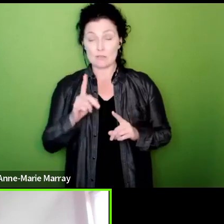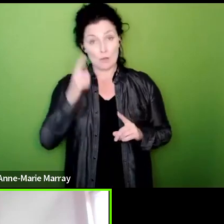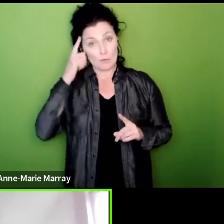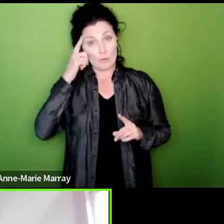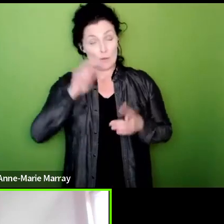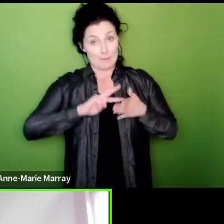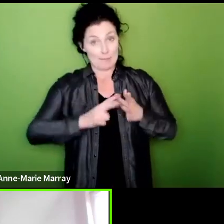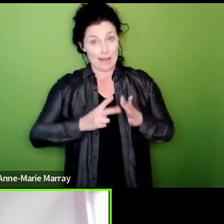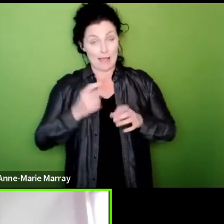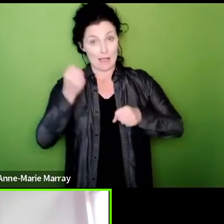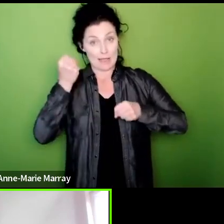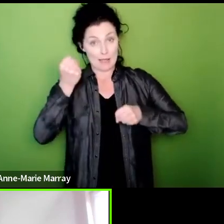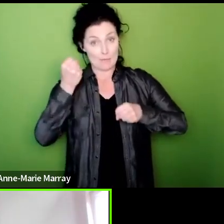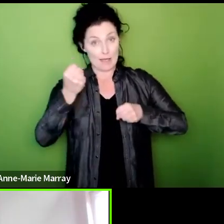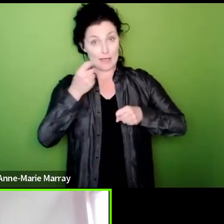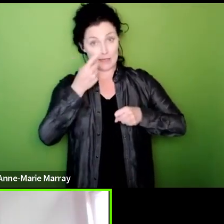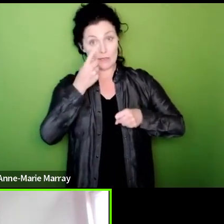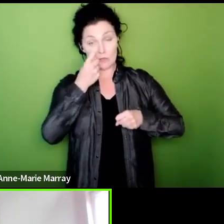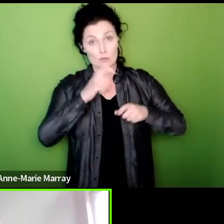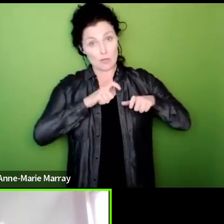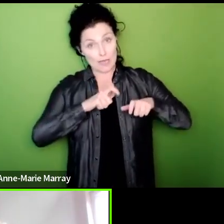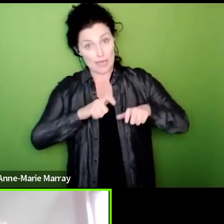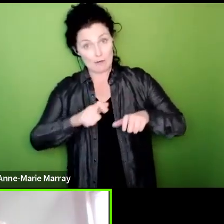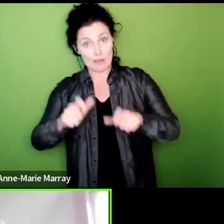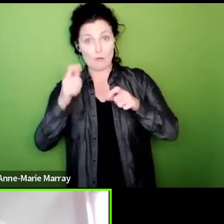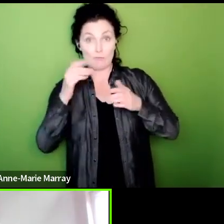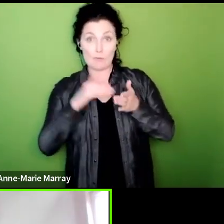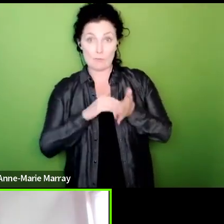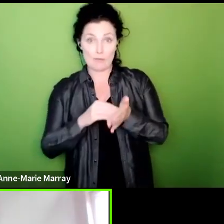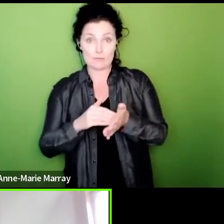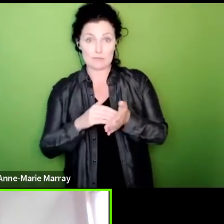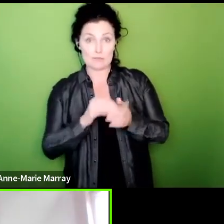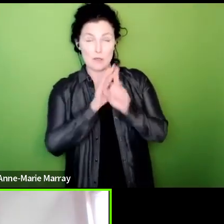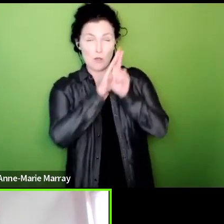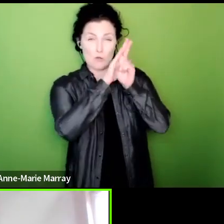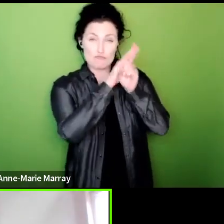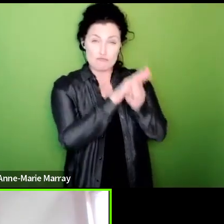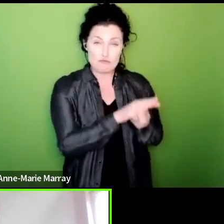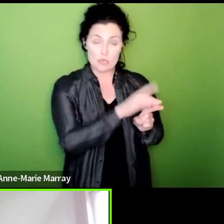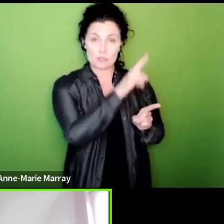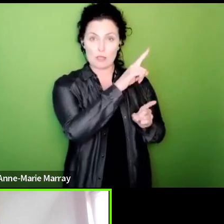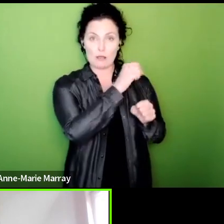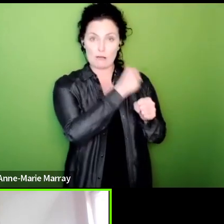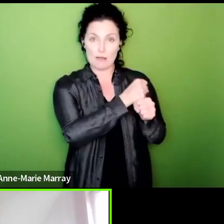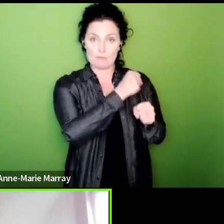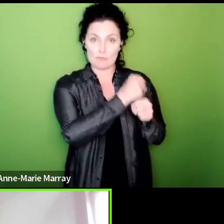that we put the maximum amount of pressure on them if that at any point leads to offers from